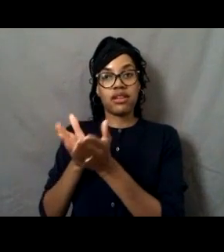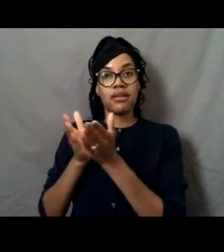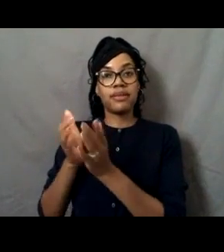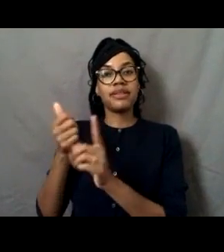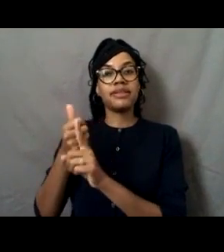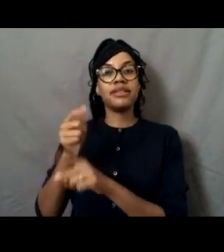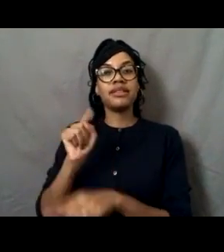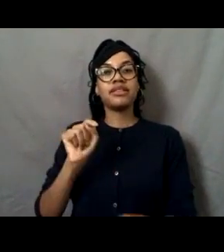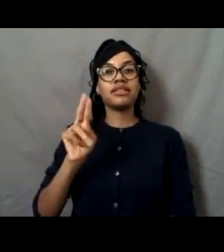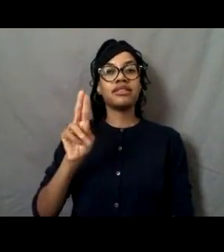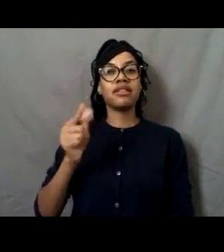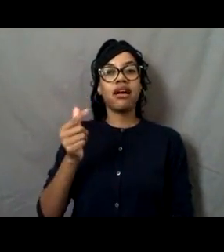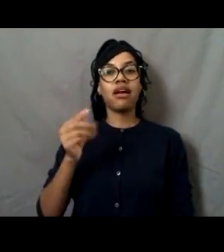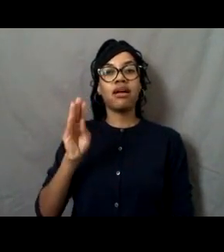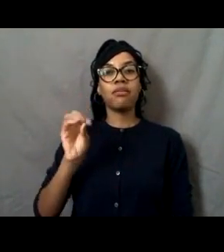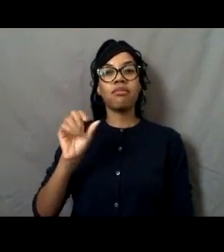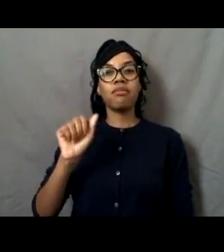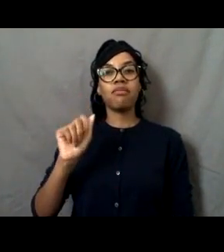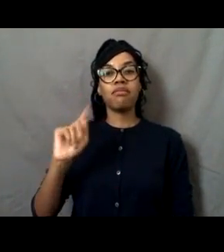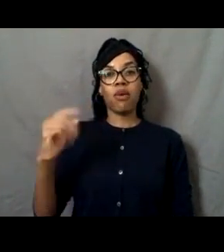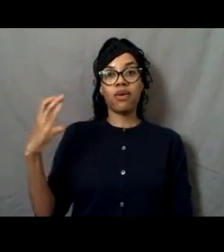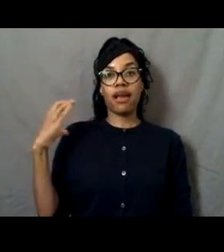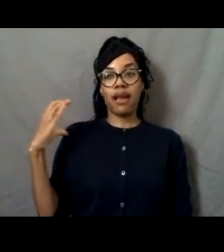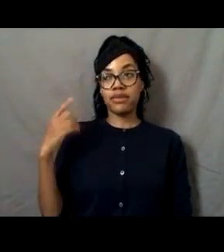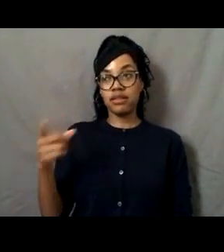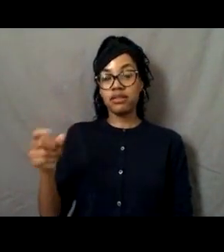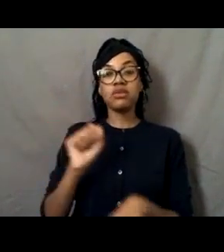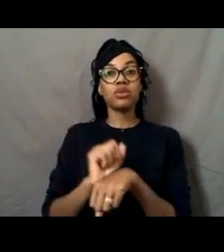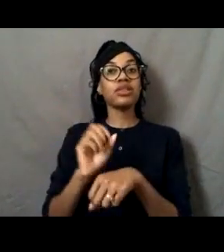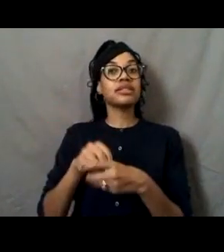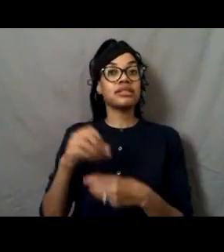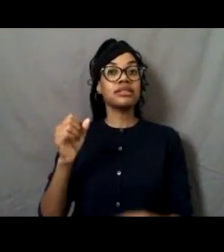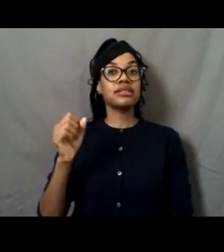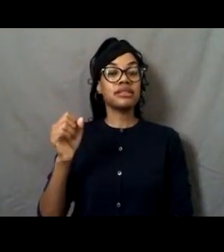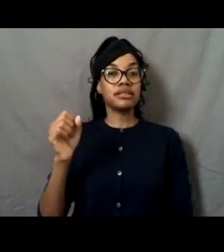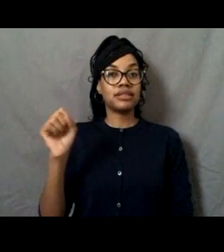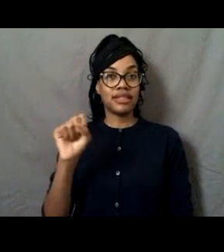in the Seattle area and he would take log booms